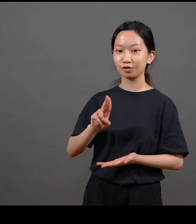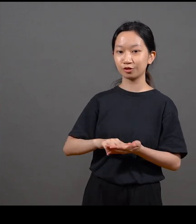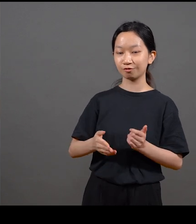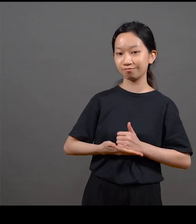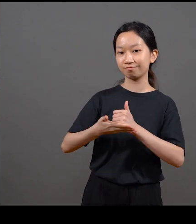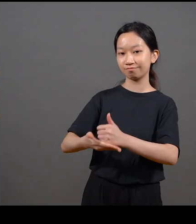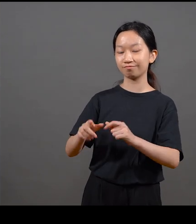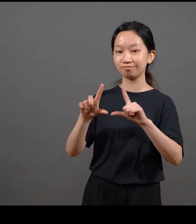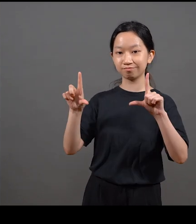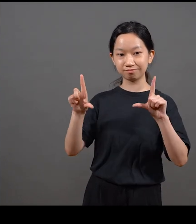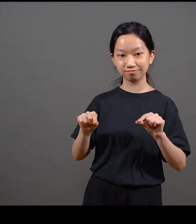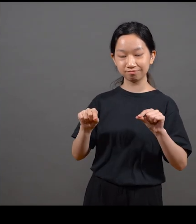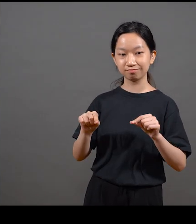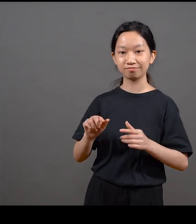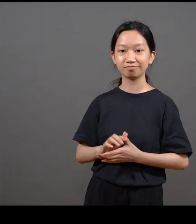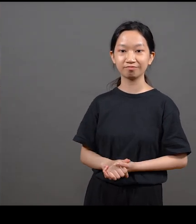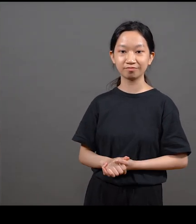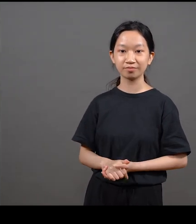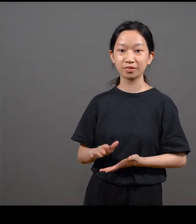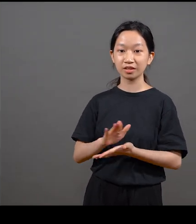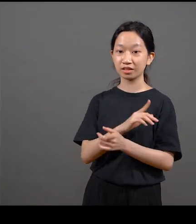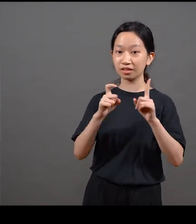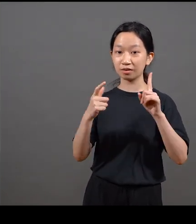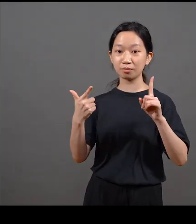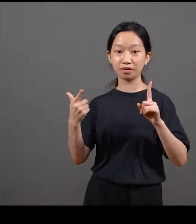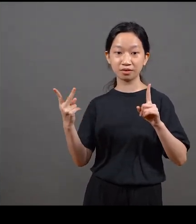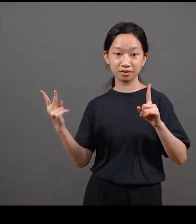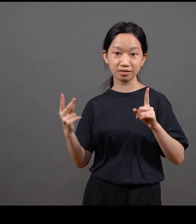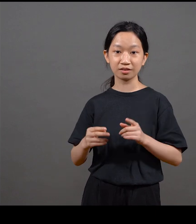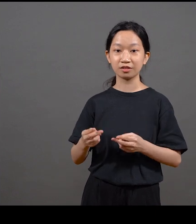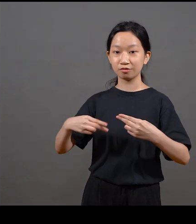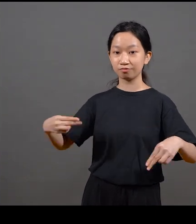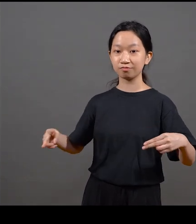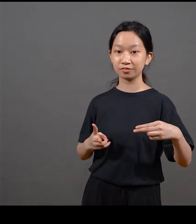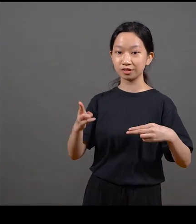Because I love, I love the invitation Yeah TINA PANG: So this project is from 1982